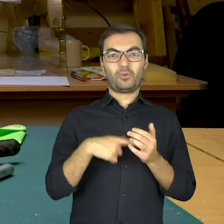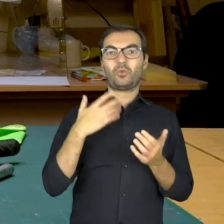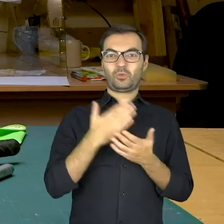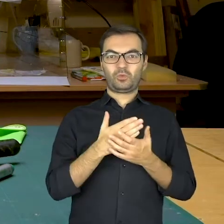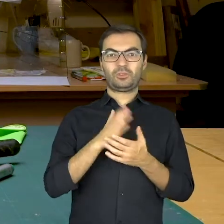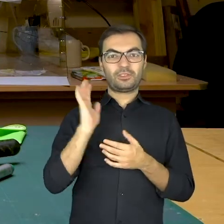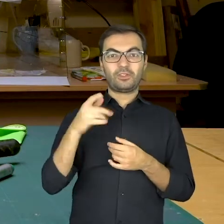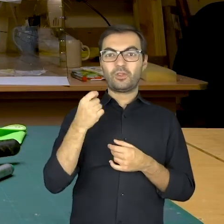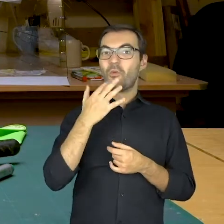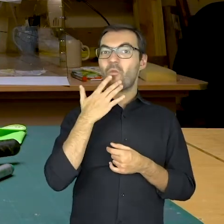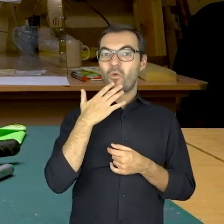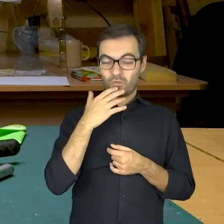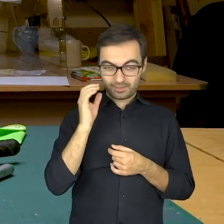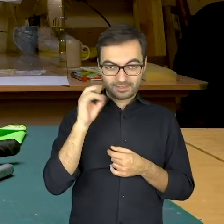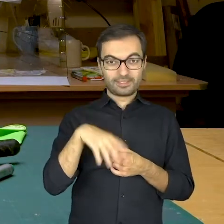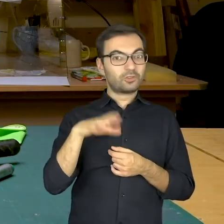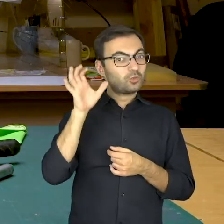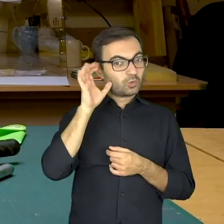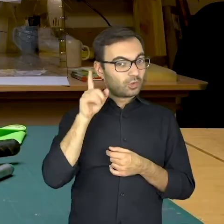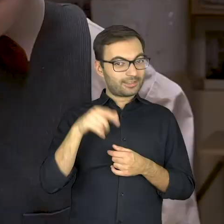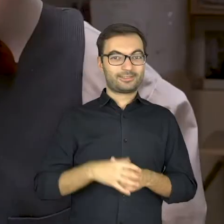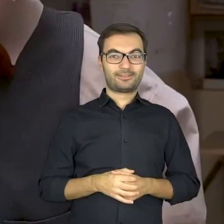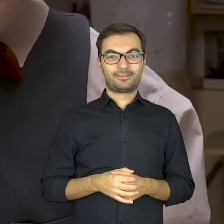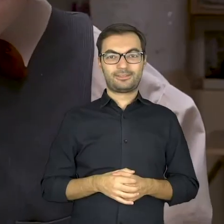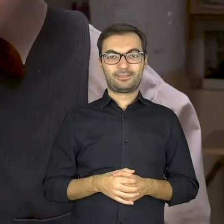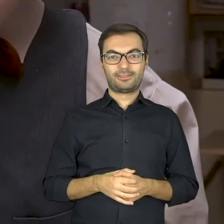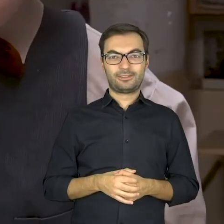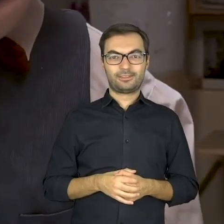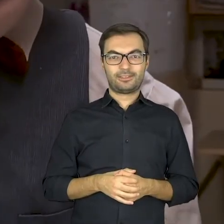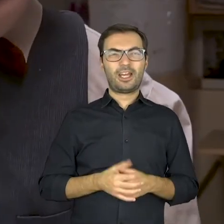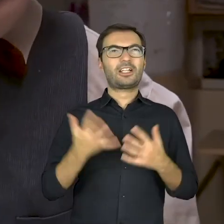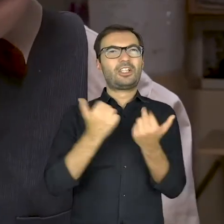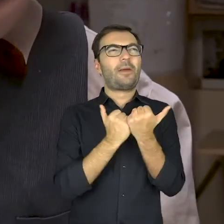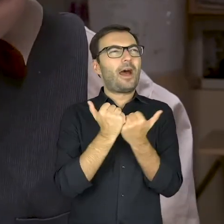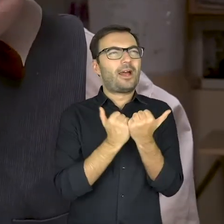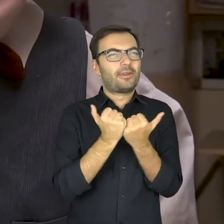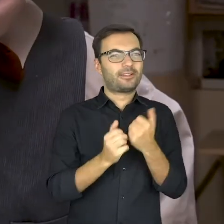He can already say something. Where is paper?